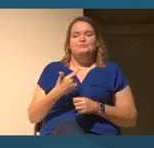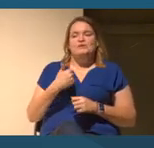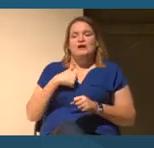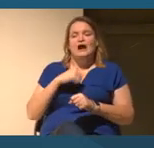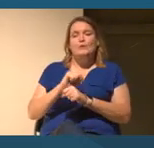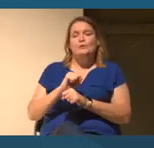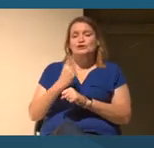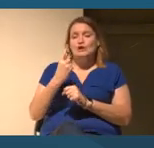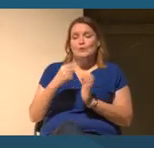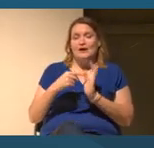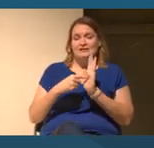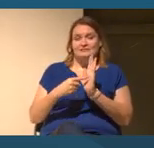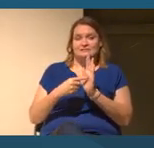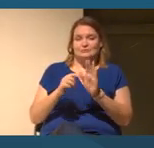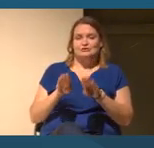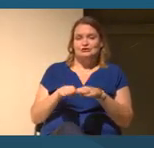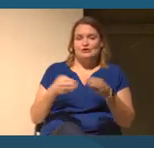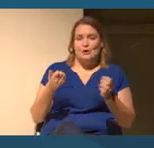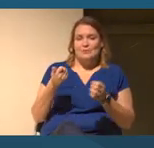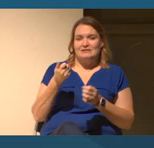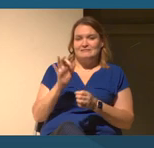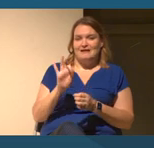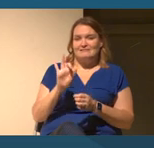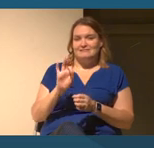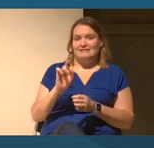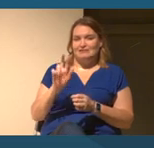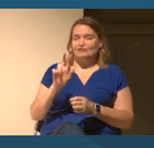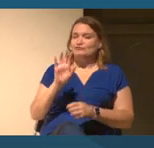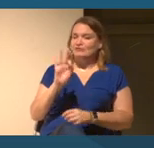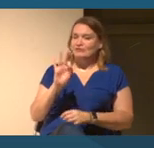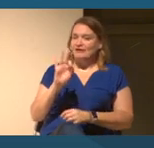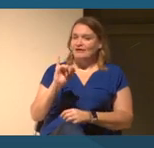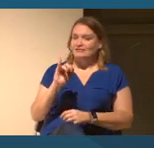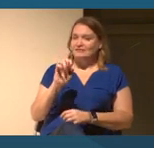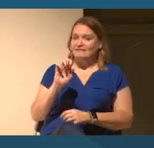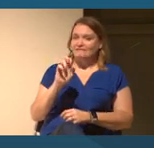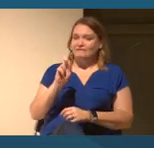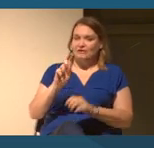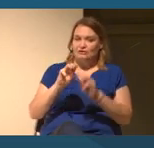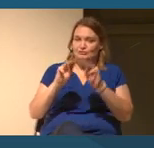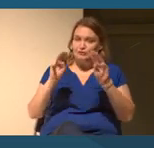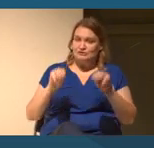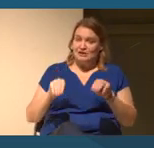It opened in 1993 at the Field Museum, which was the first one in the country to deal with